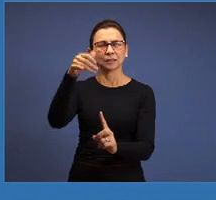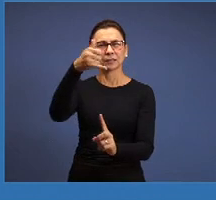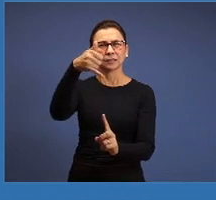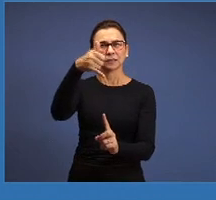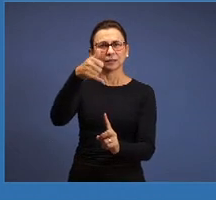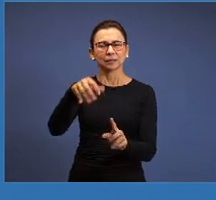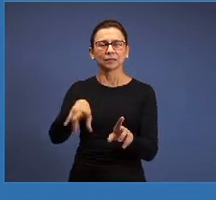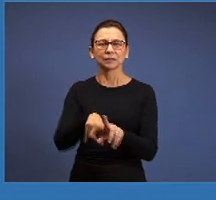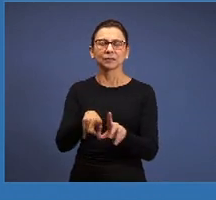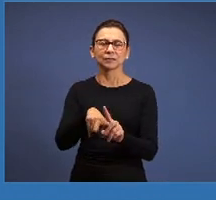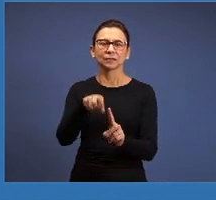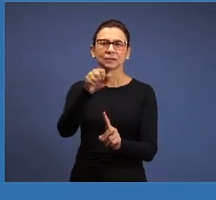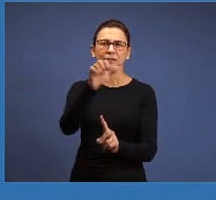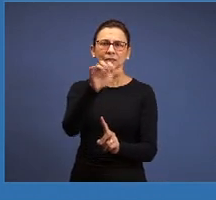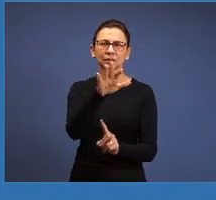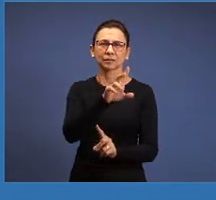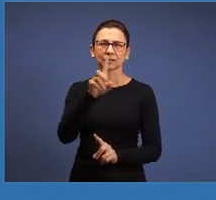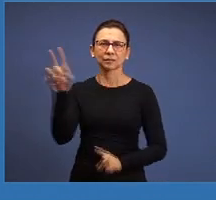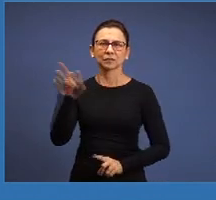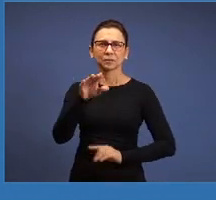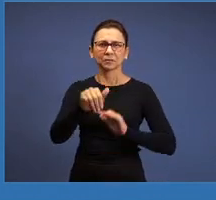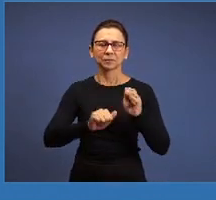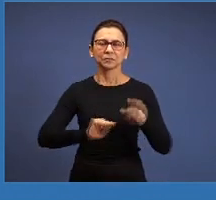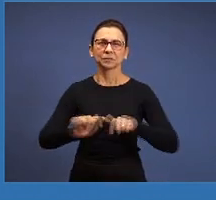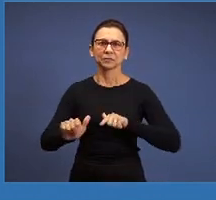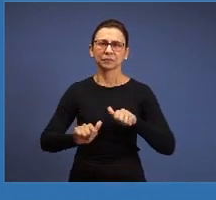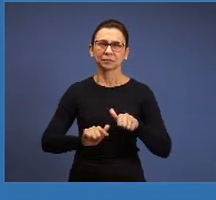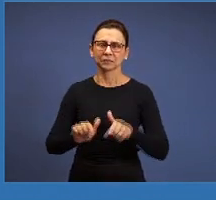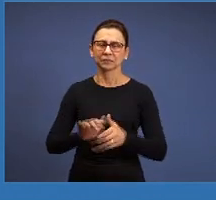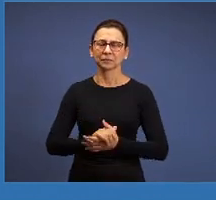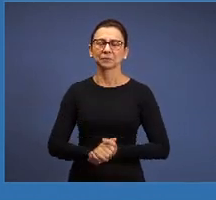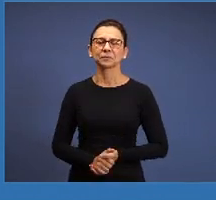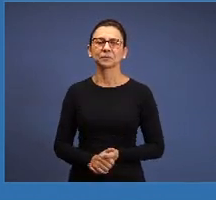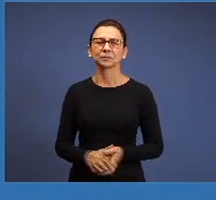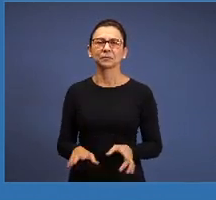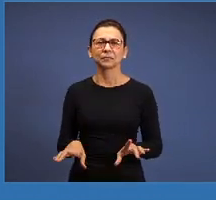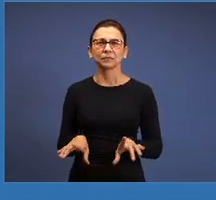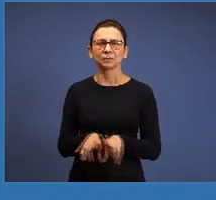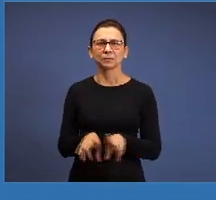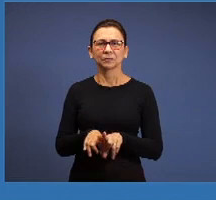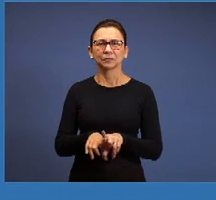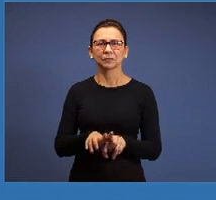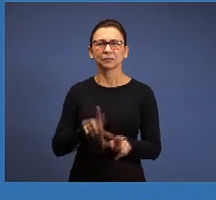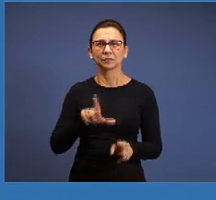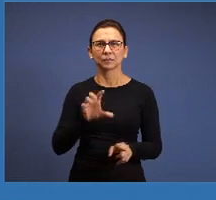at the churches in Lisbon. We also had in London, the brethren could see